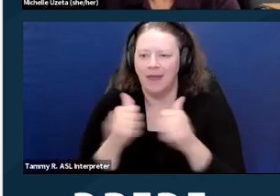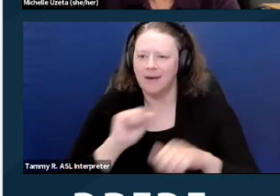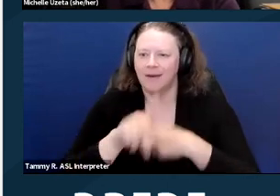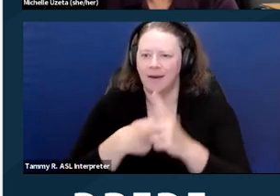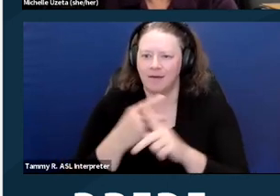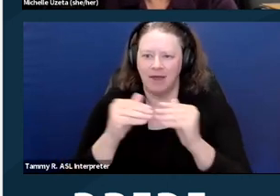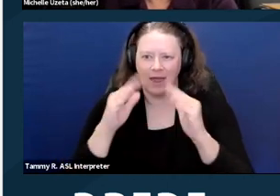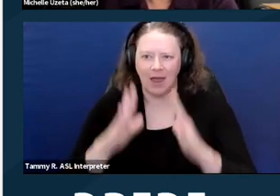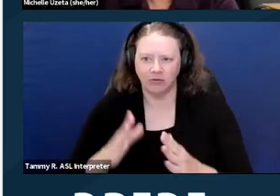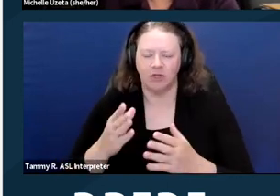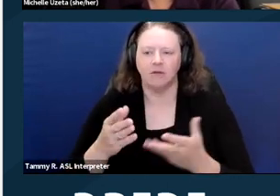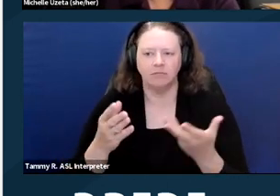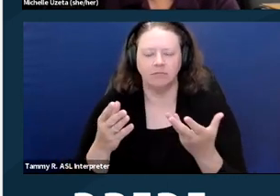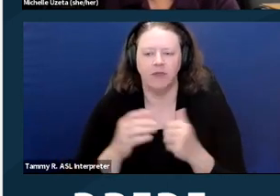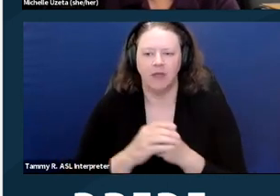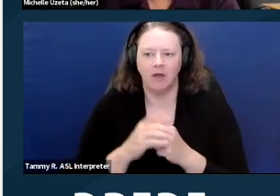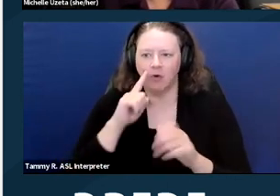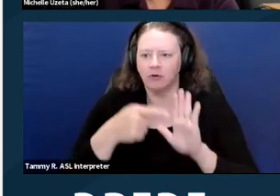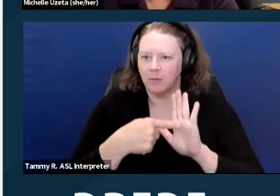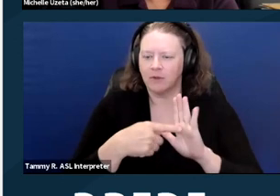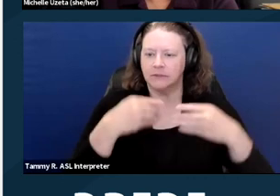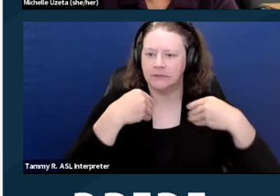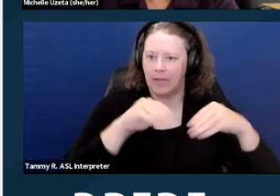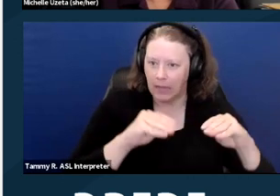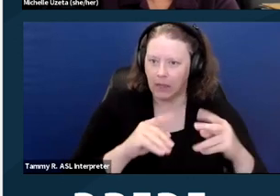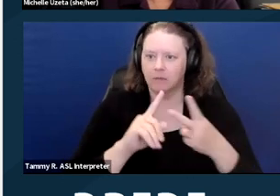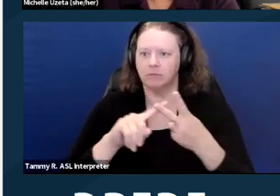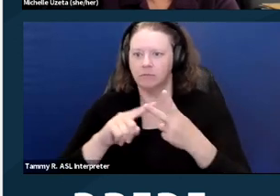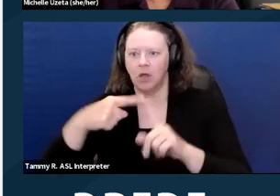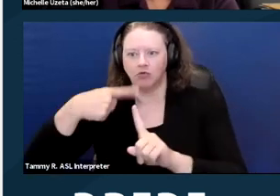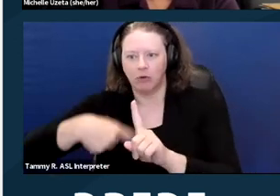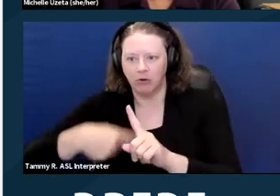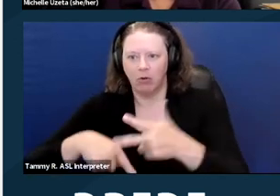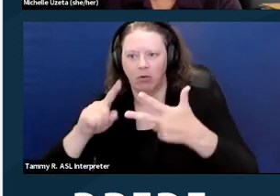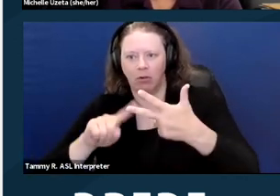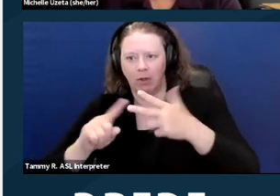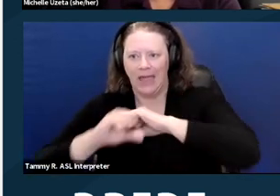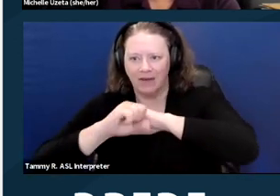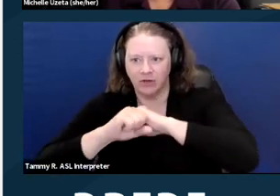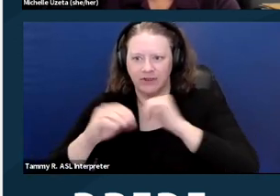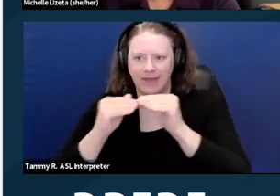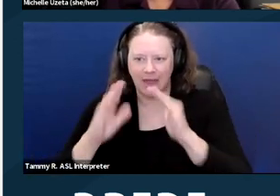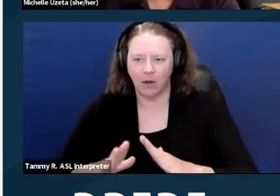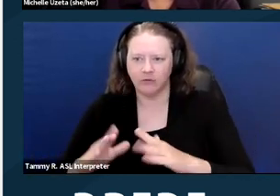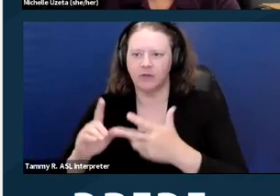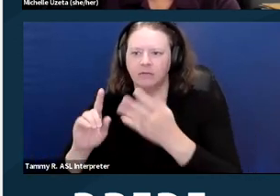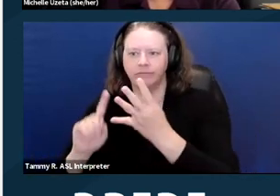This would include sale, rental, advertising of housing, the provision of brokerage services,